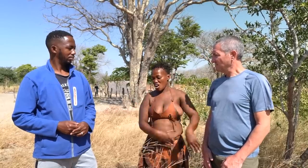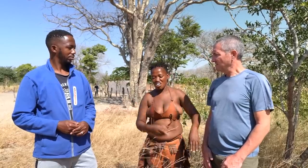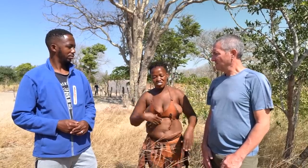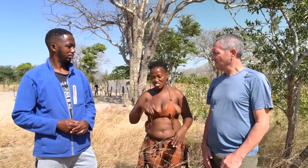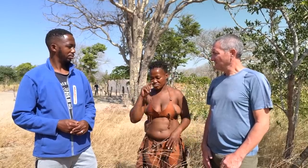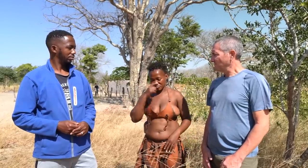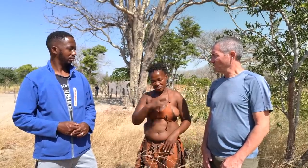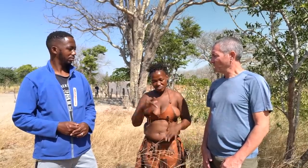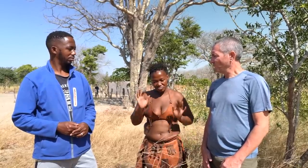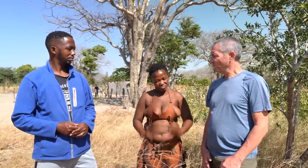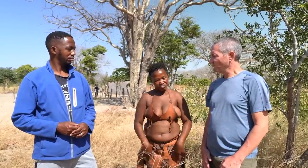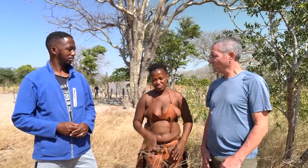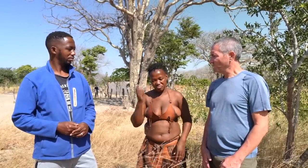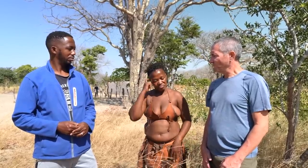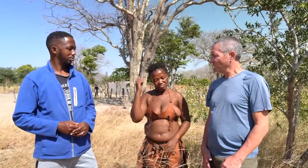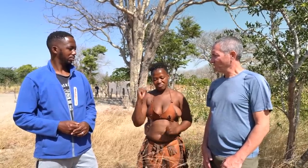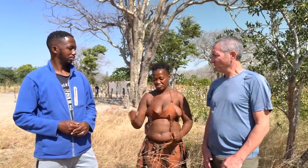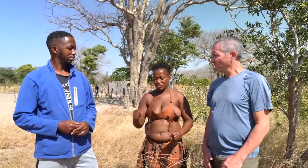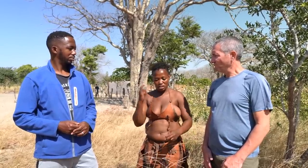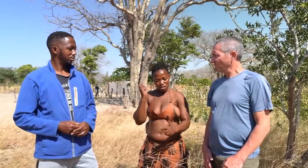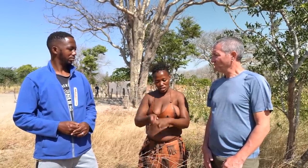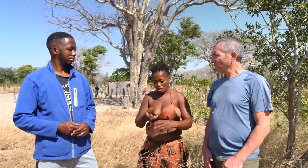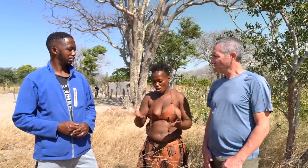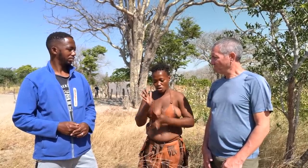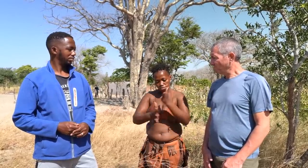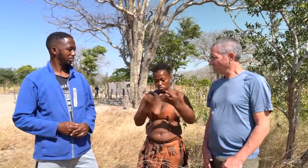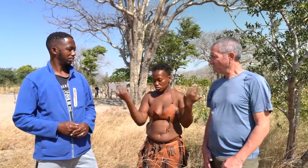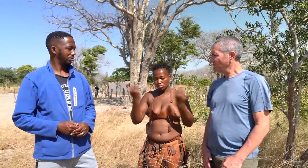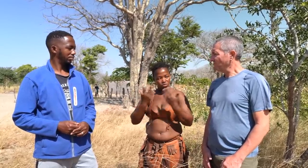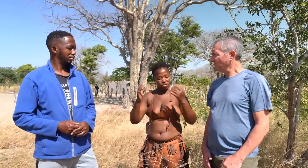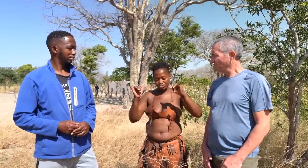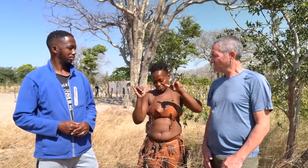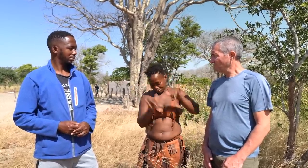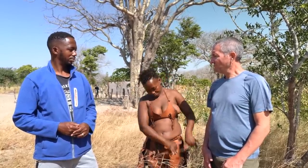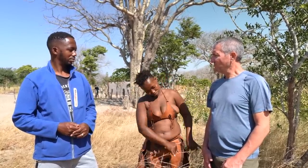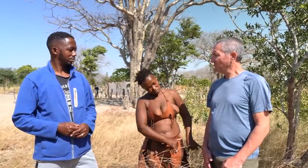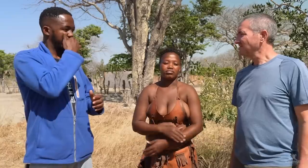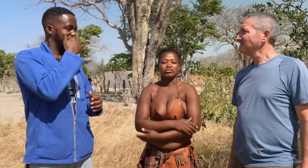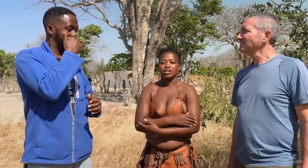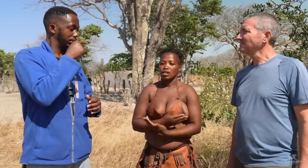It was difficult to communicate, it wasn’t easy at all.